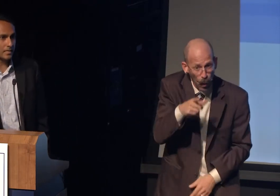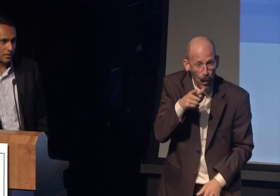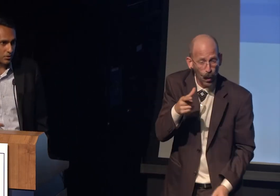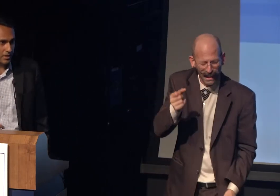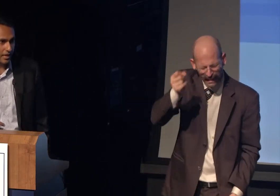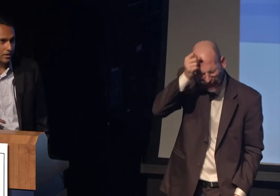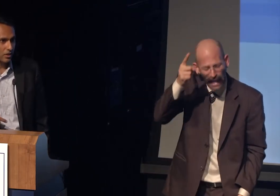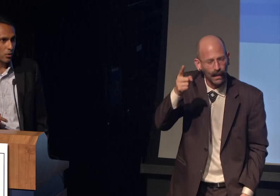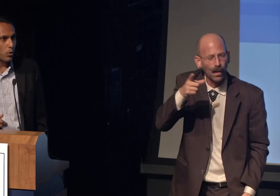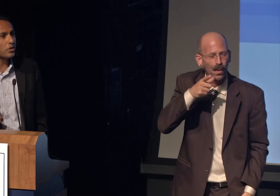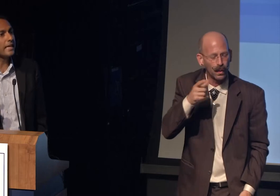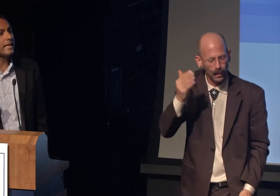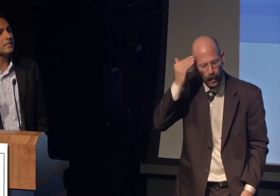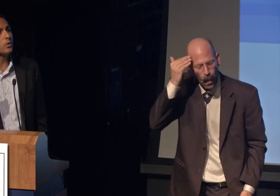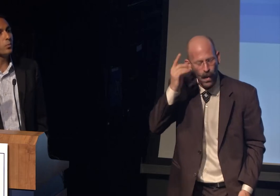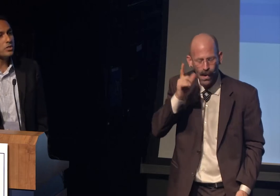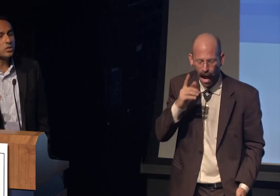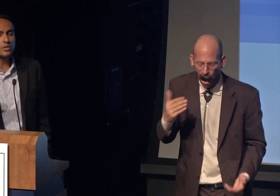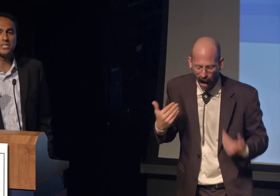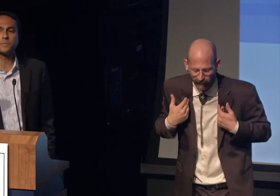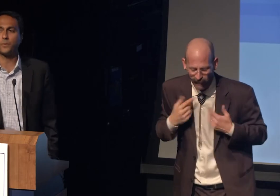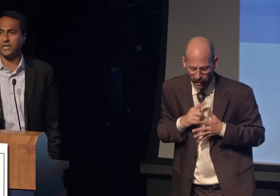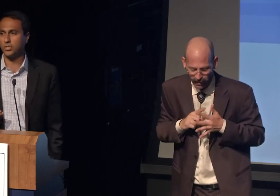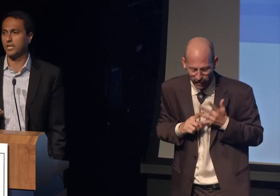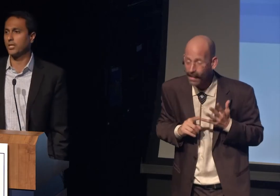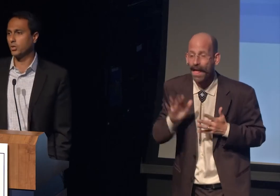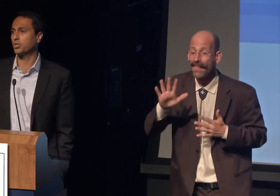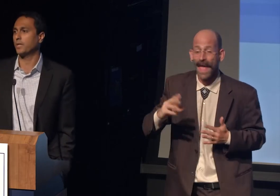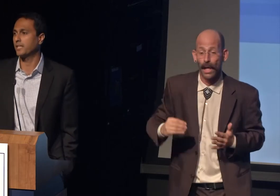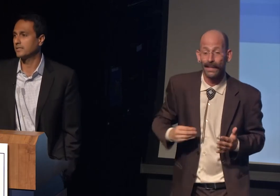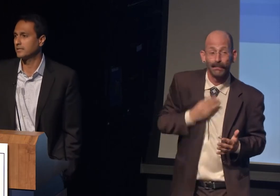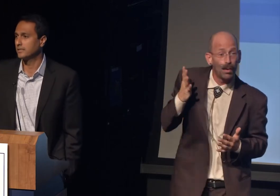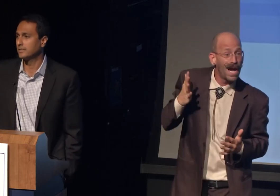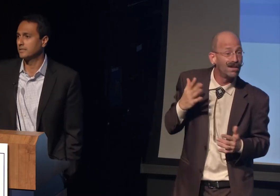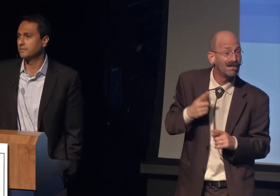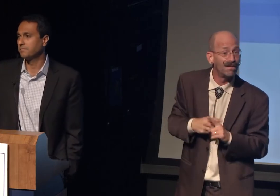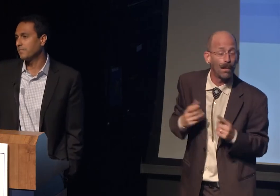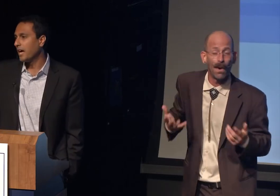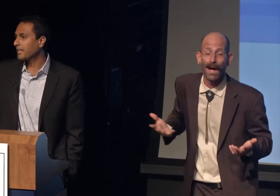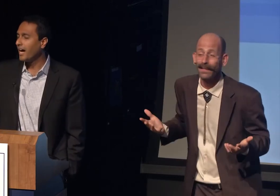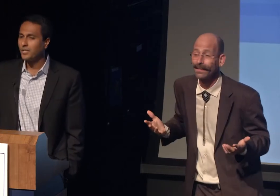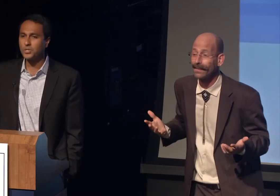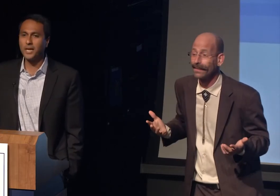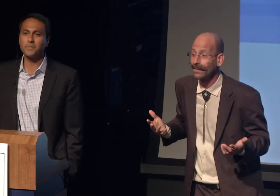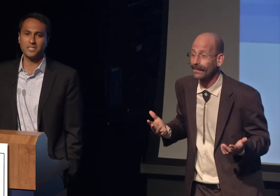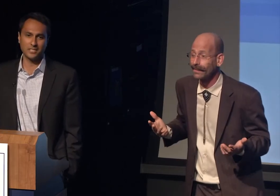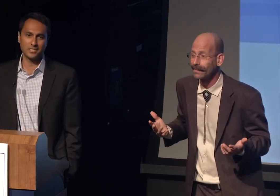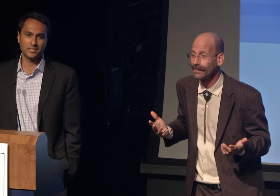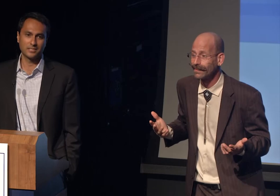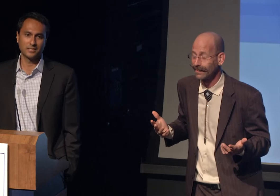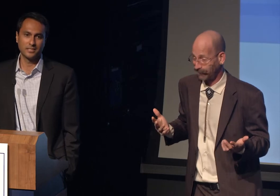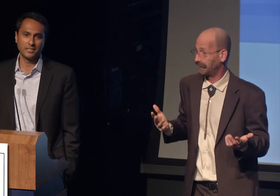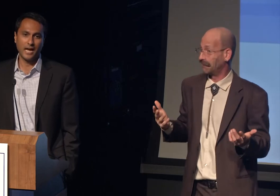that knowledge base and that skill set? Where do they get the original inspiration and nurturing? On college campuses,